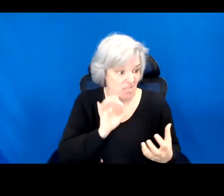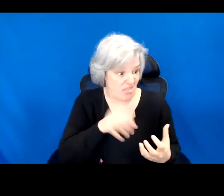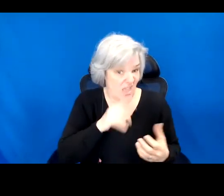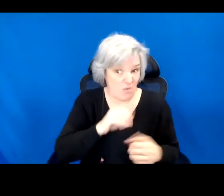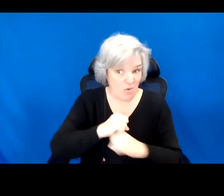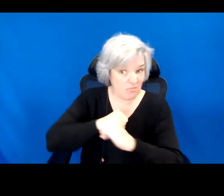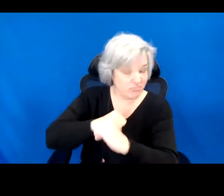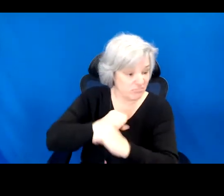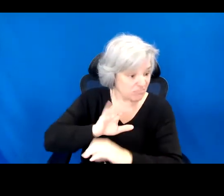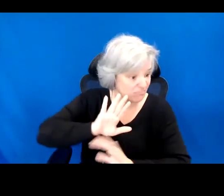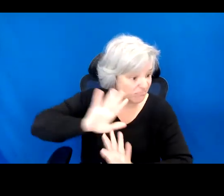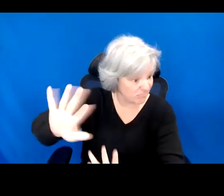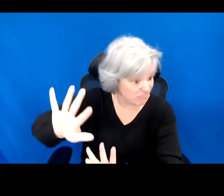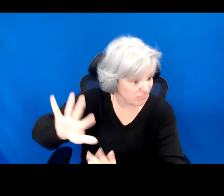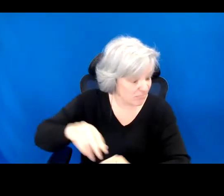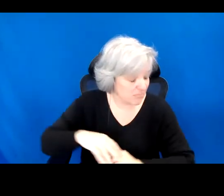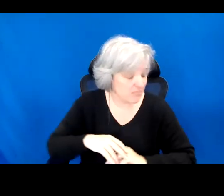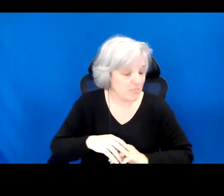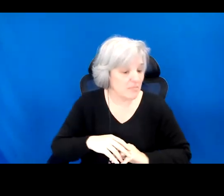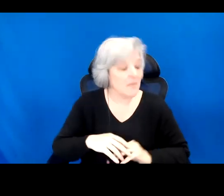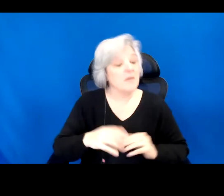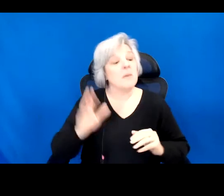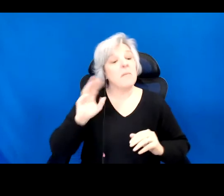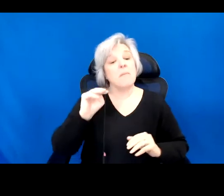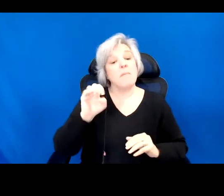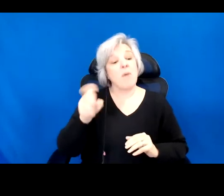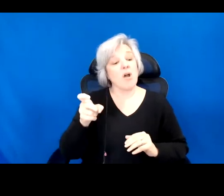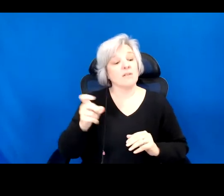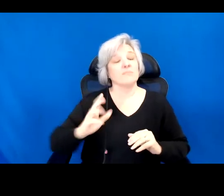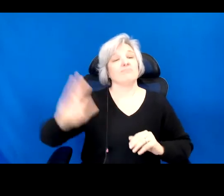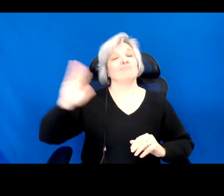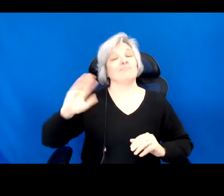Marx once predicted that the bourgeoisie would never be the source of a class revolution